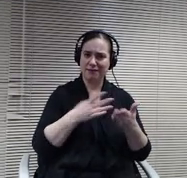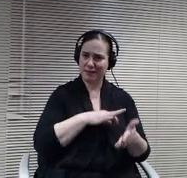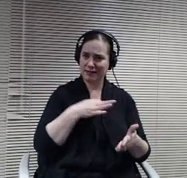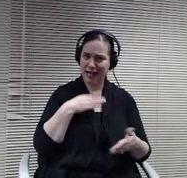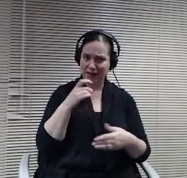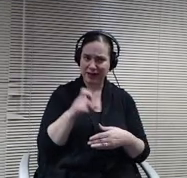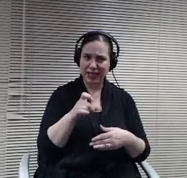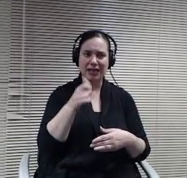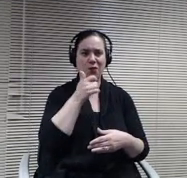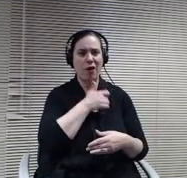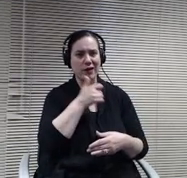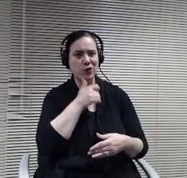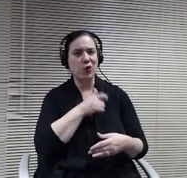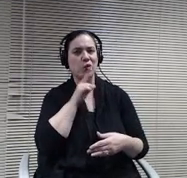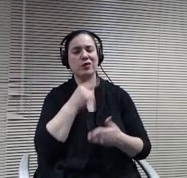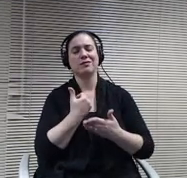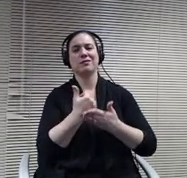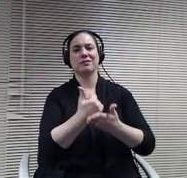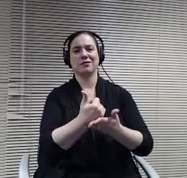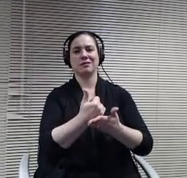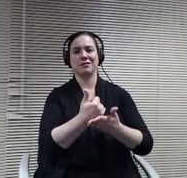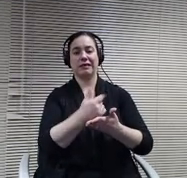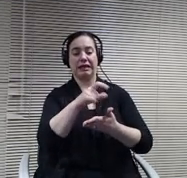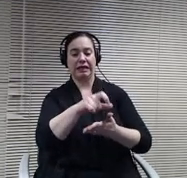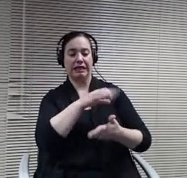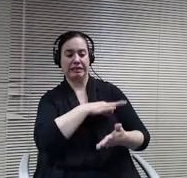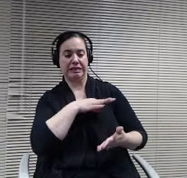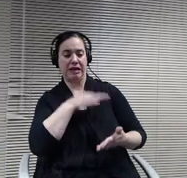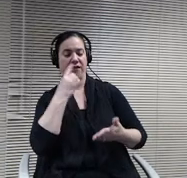to use all the equipment that we want to have.